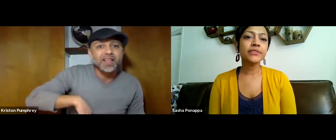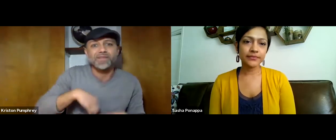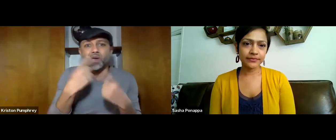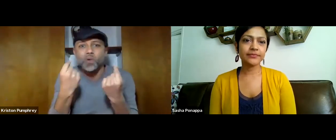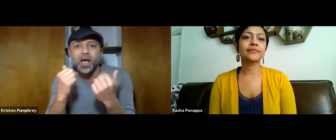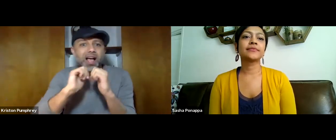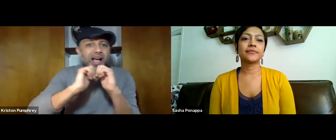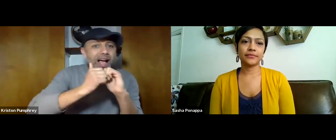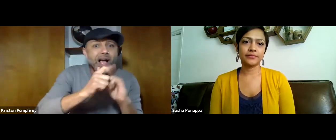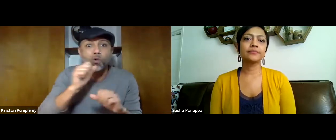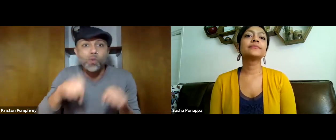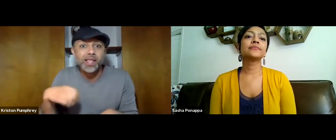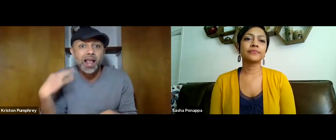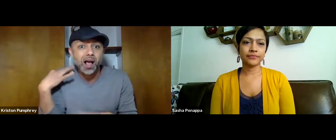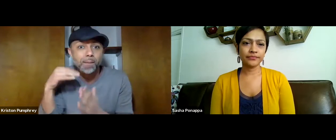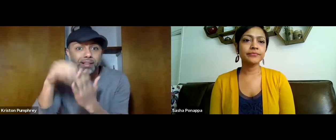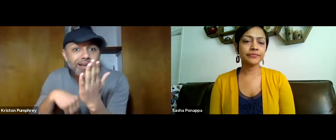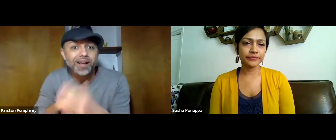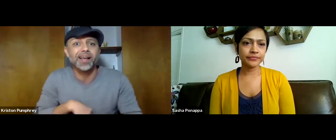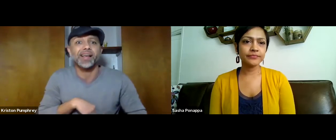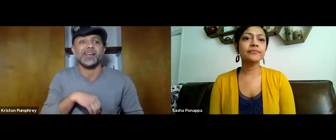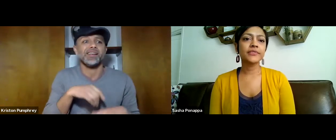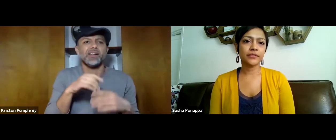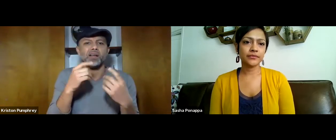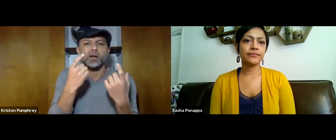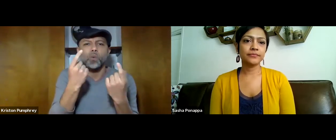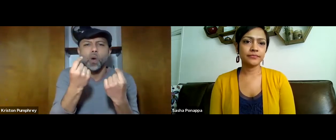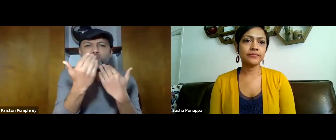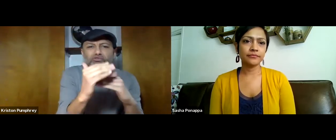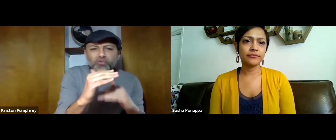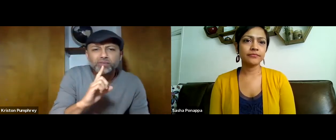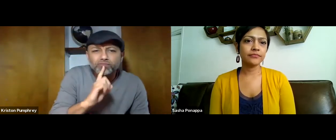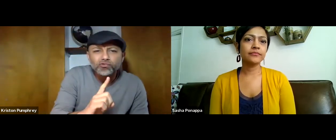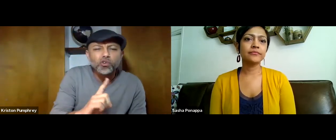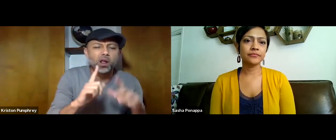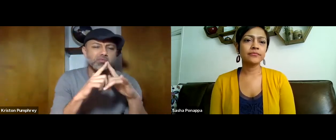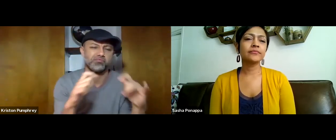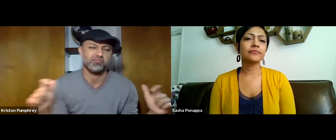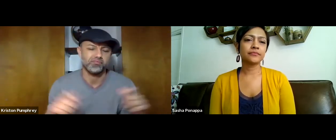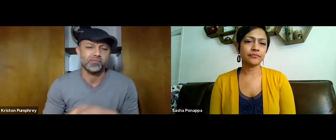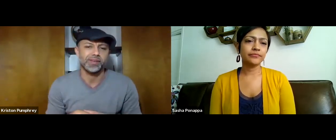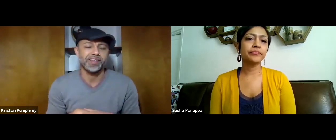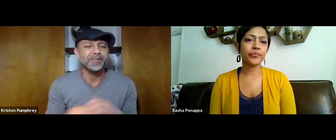about the benefits for this micro grant, who can apply, what the restrictions are